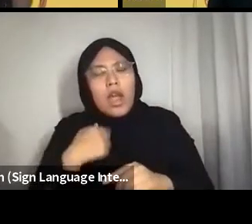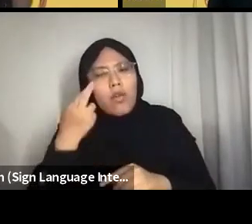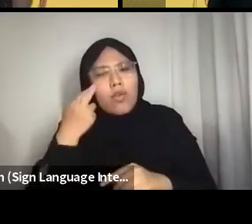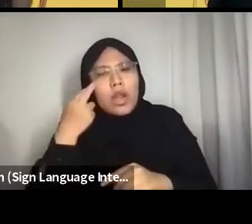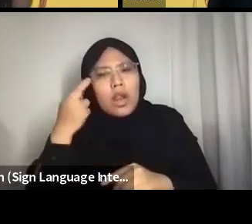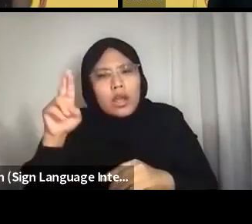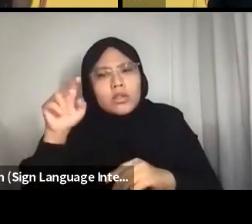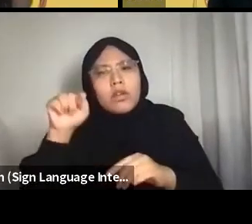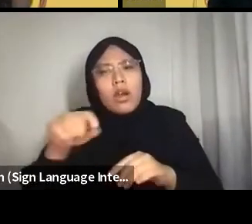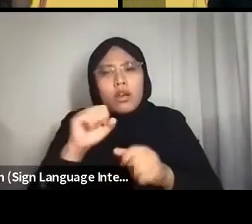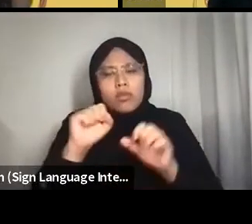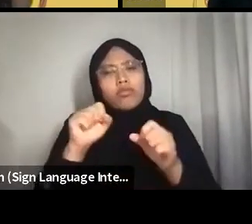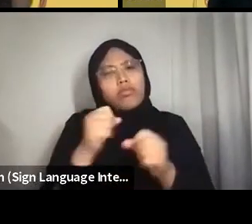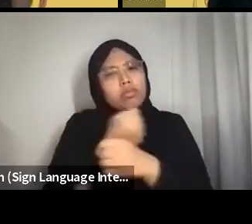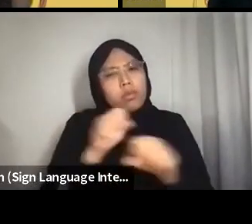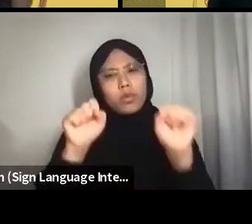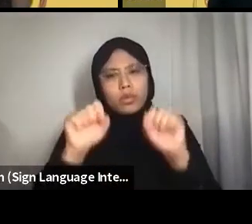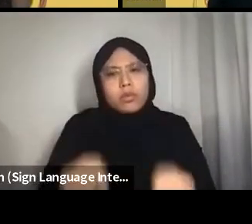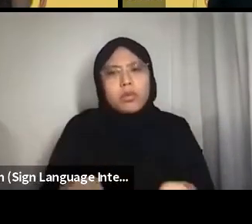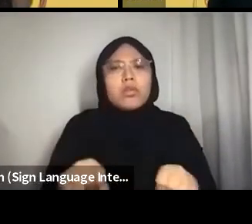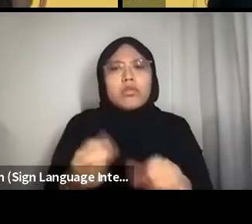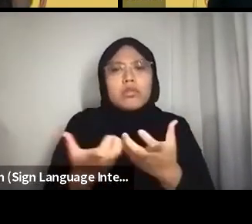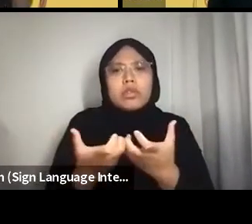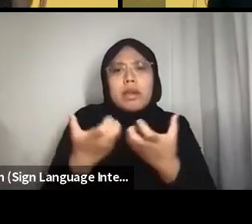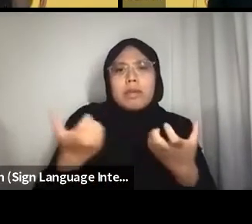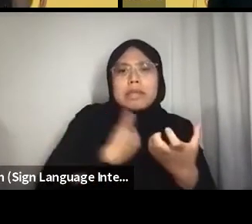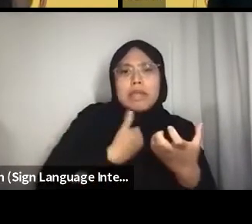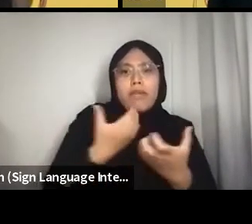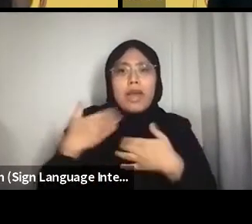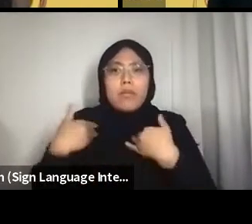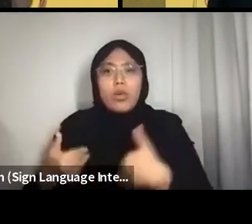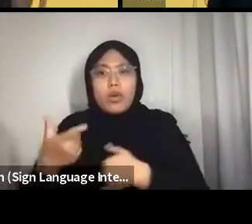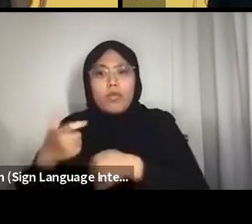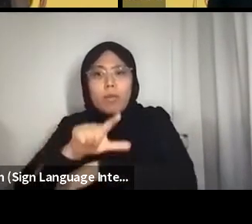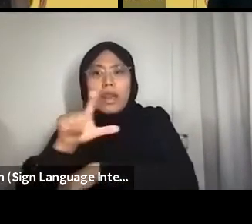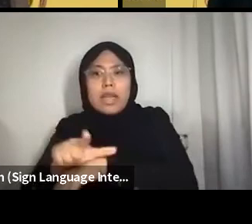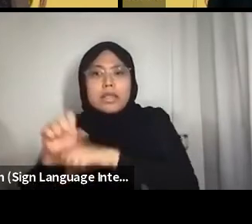The semangat of the tanahair and Bumi will always find its way to you.